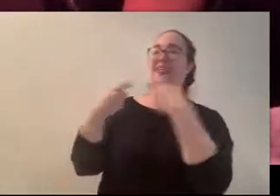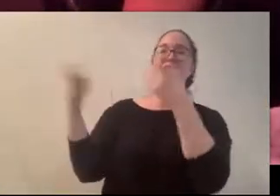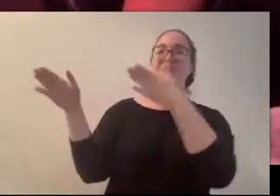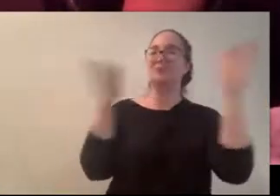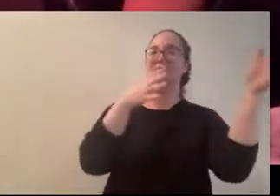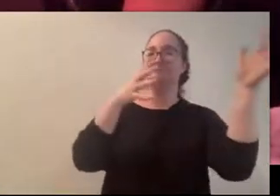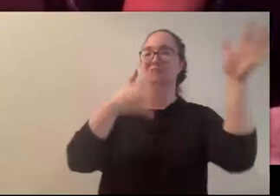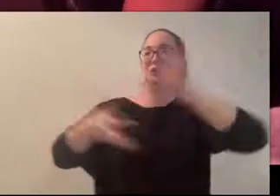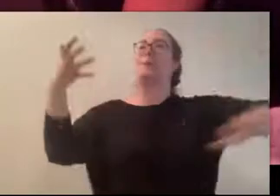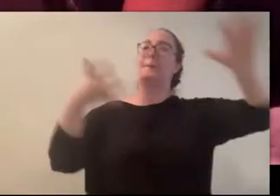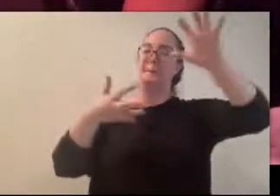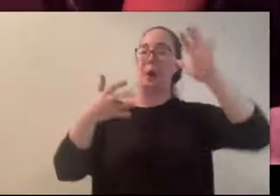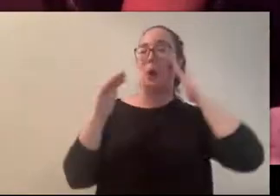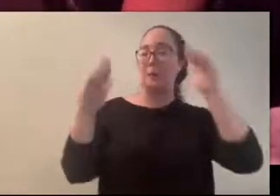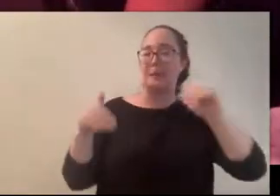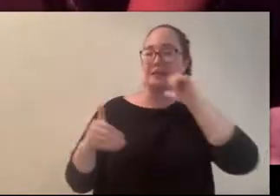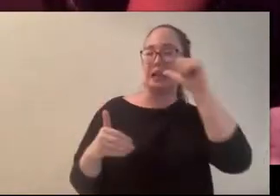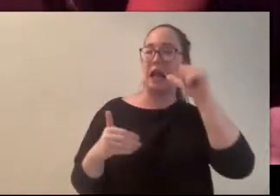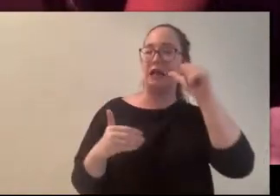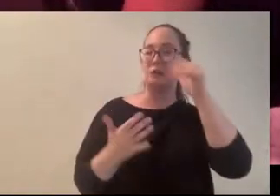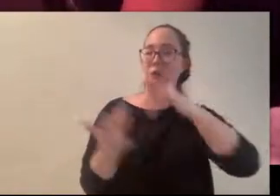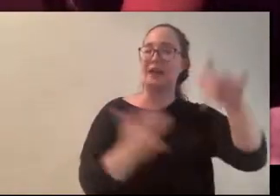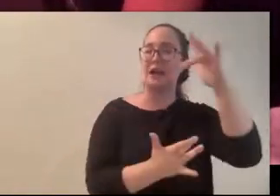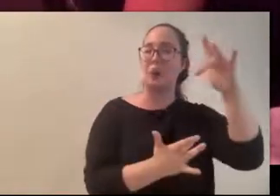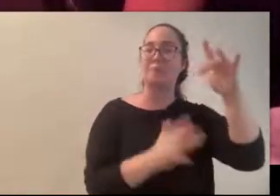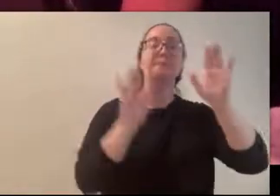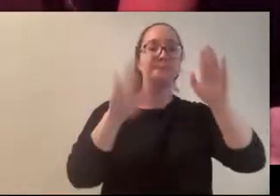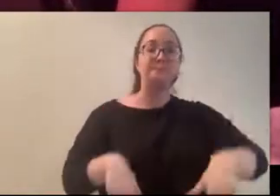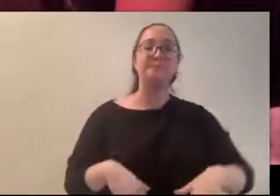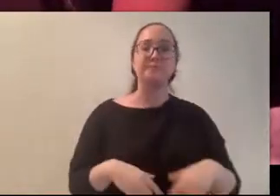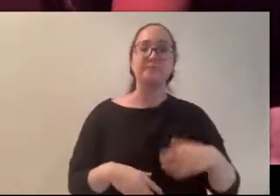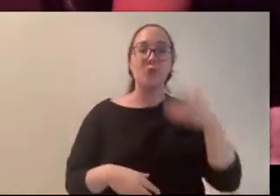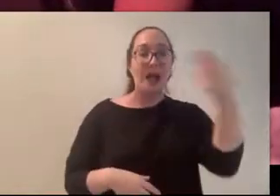it's not a tornado or something, but so it's dark outside with lightning and everything's